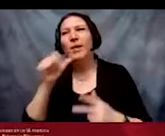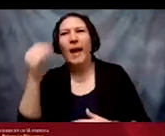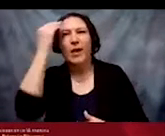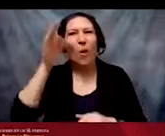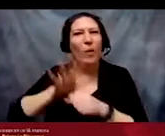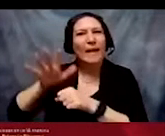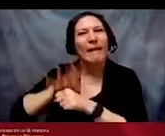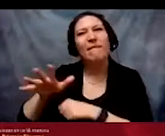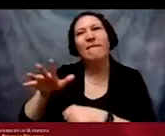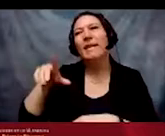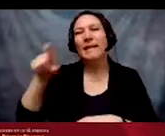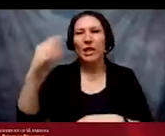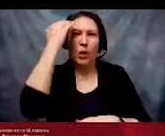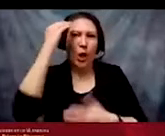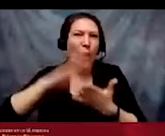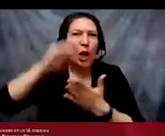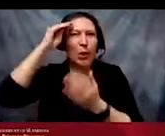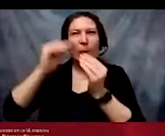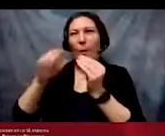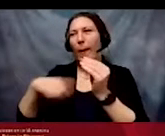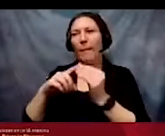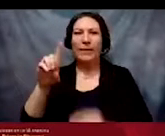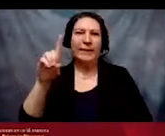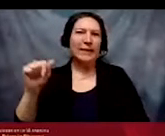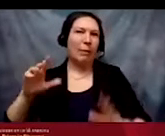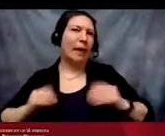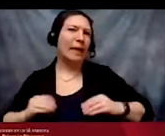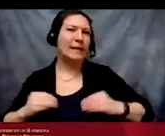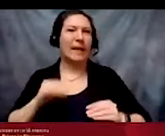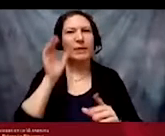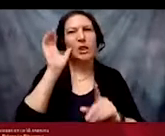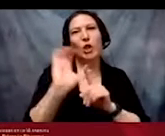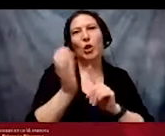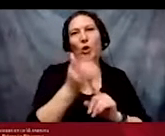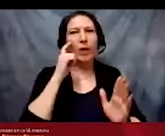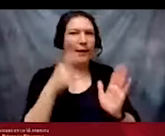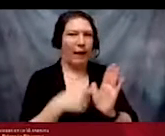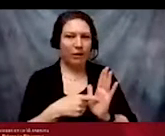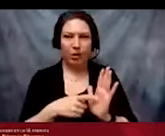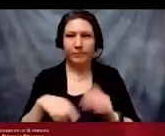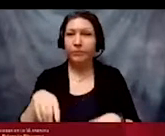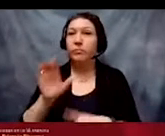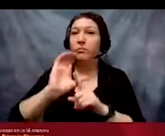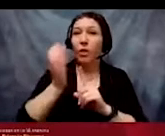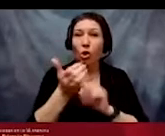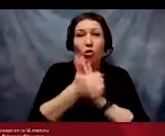or disability acceptance. Cultural competence and ADA compliance